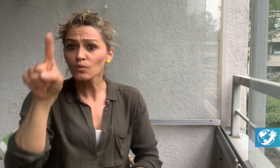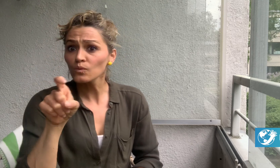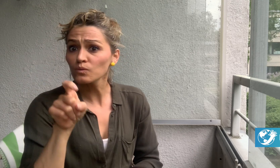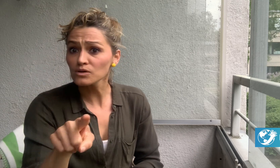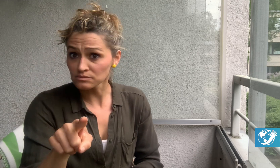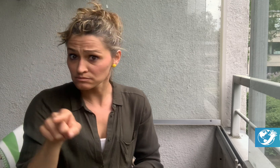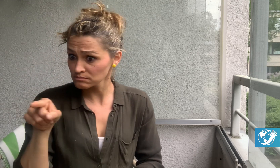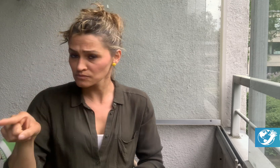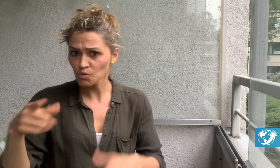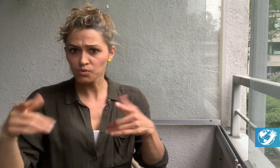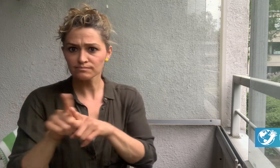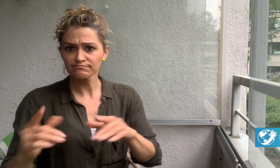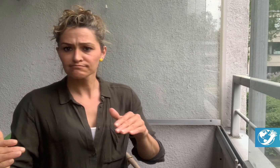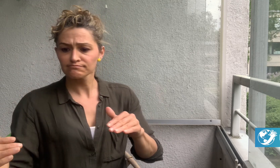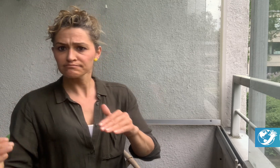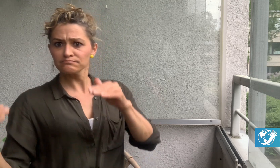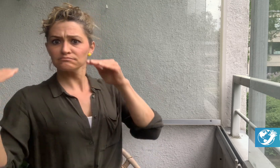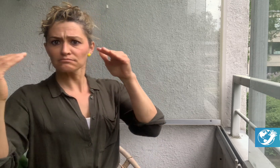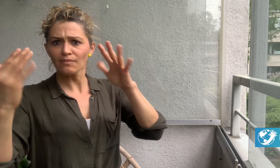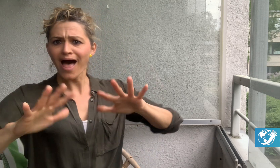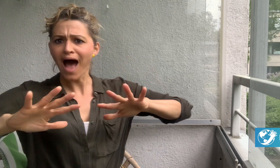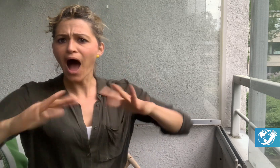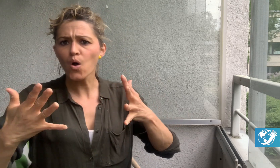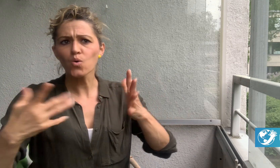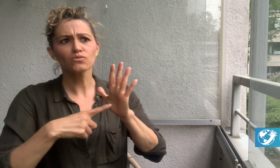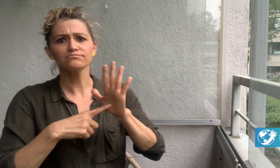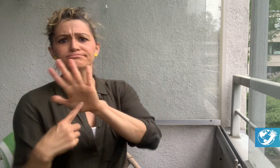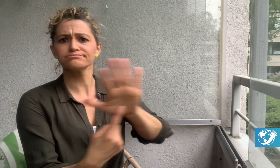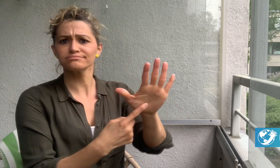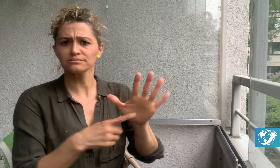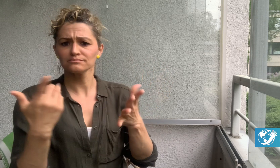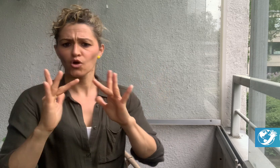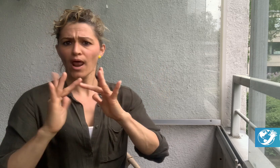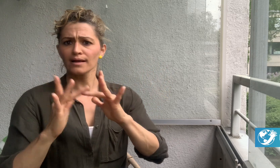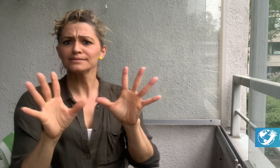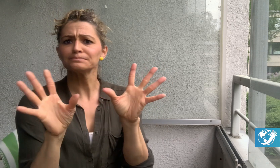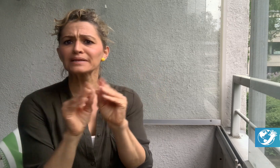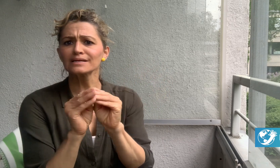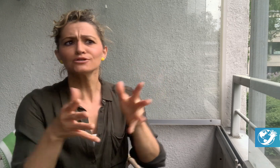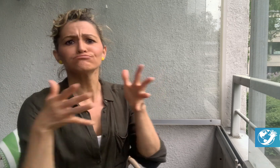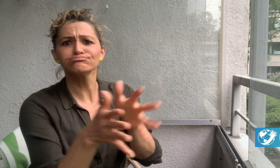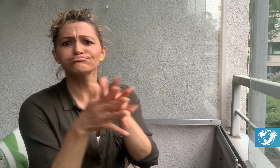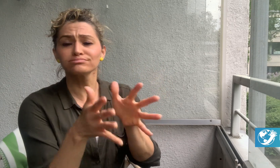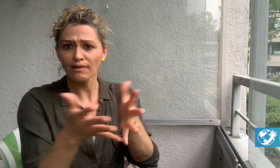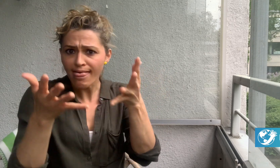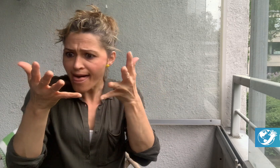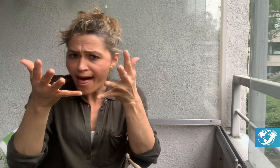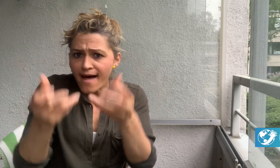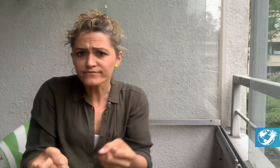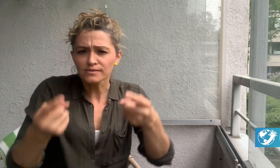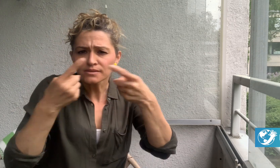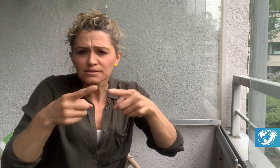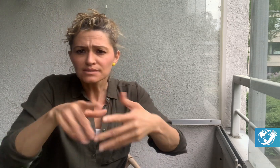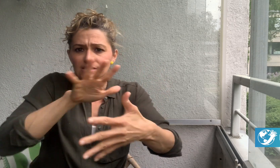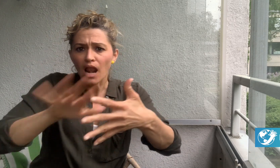online meetings in different sign languages?